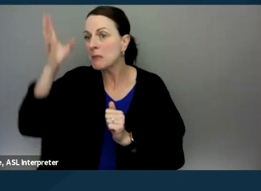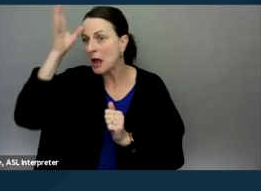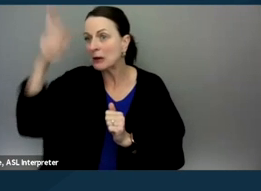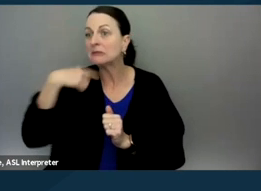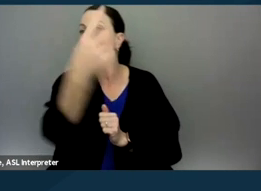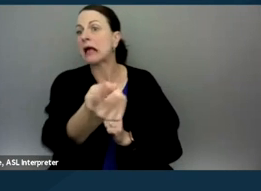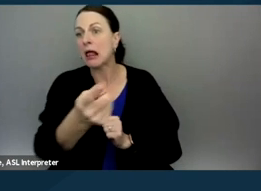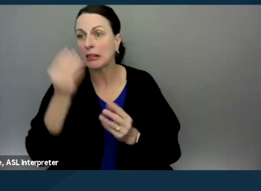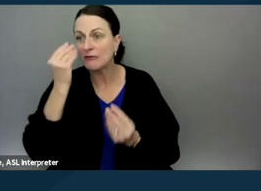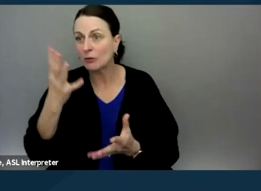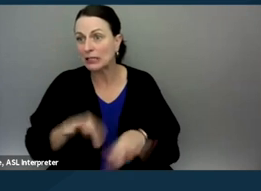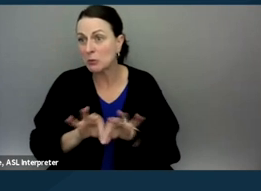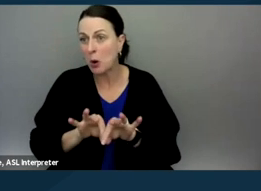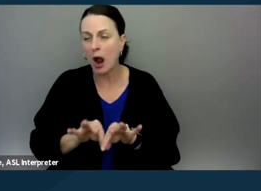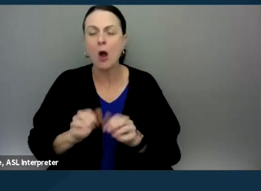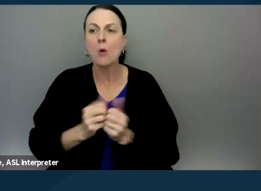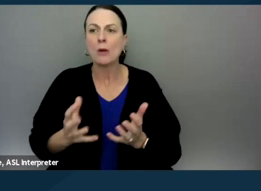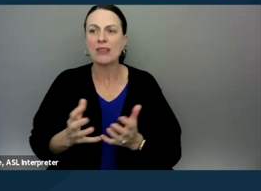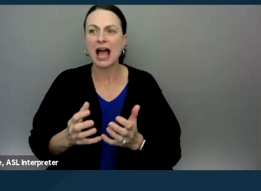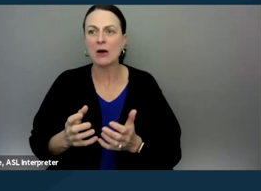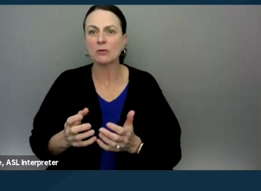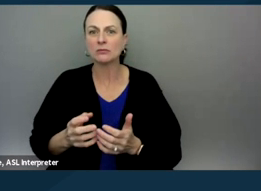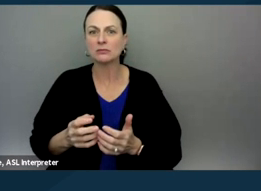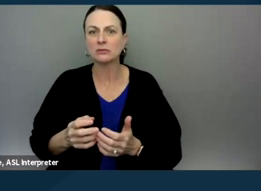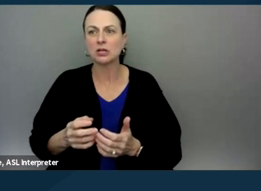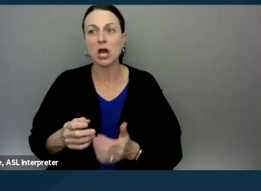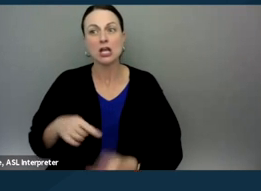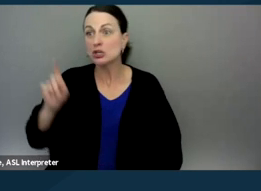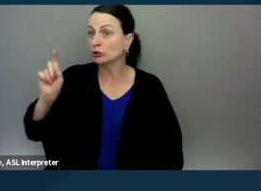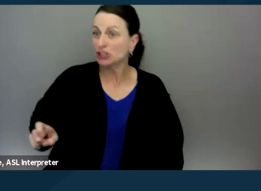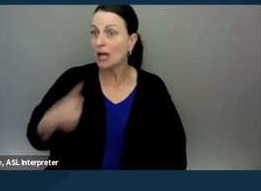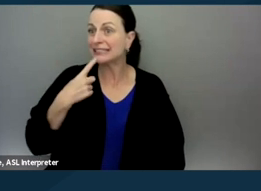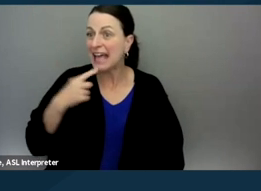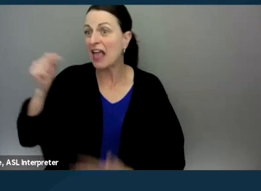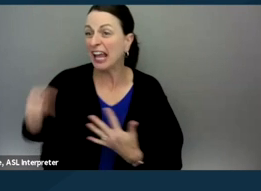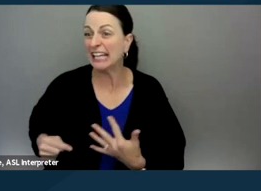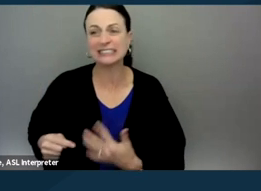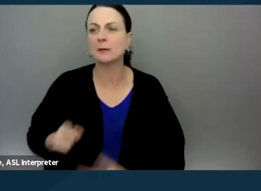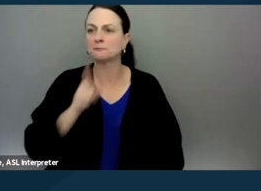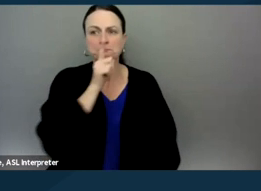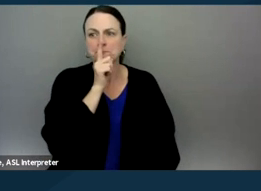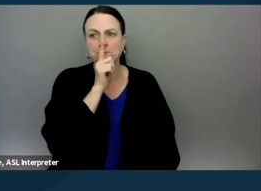without essentially telling parents that she thinks they should be doing it. For example, one thing that I've heard Cheryl say